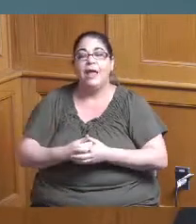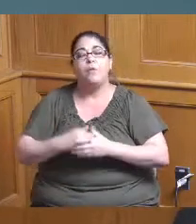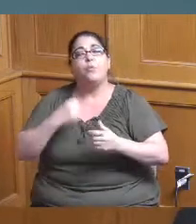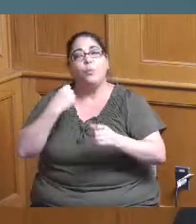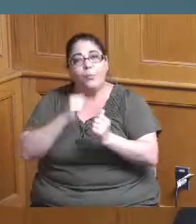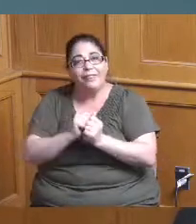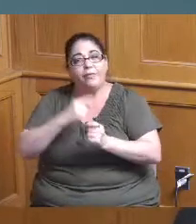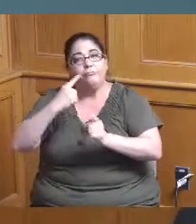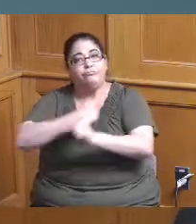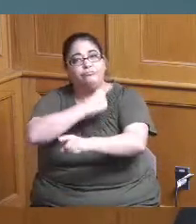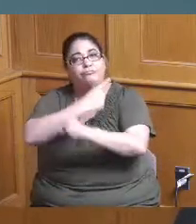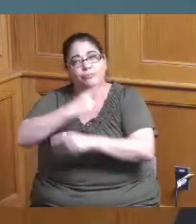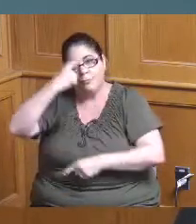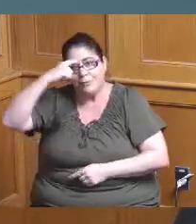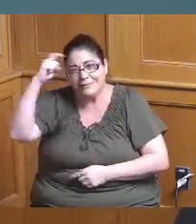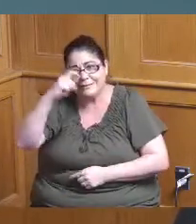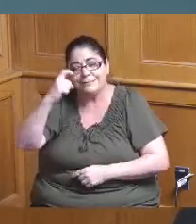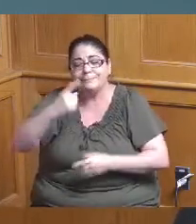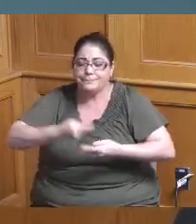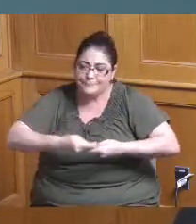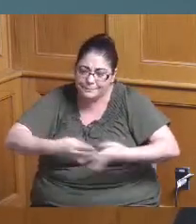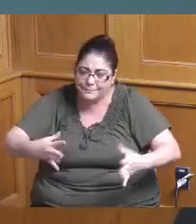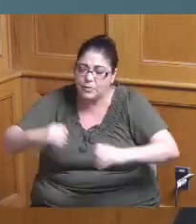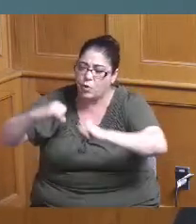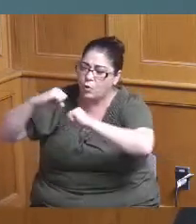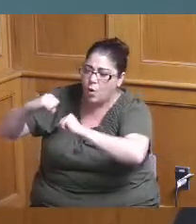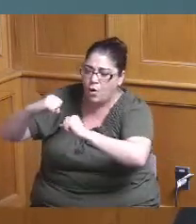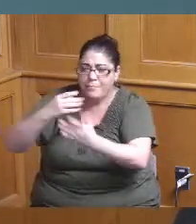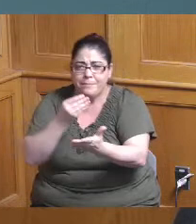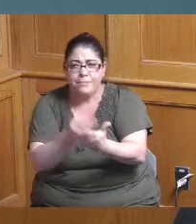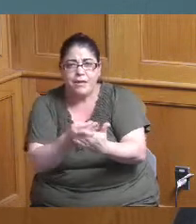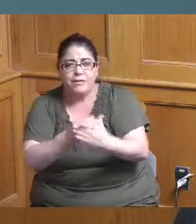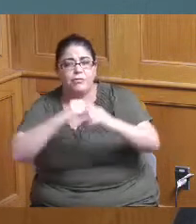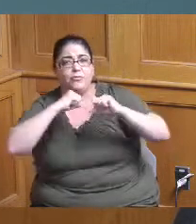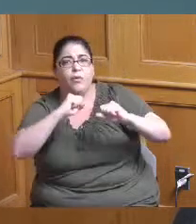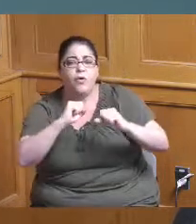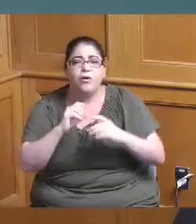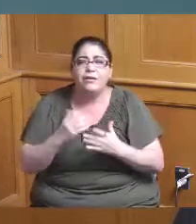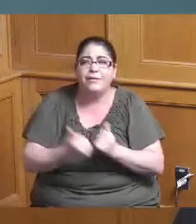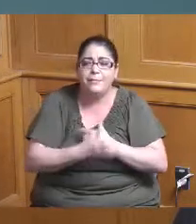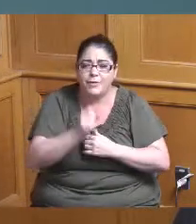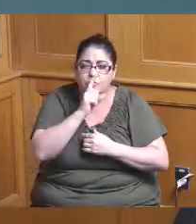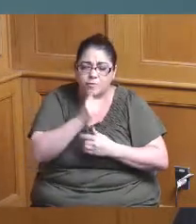it can go where it needs to go and I'm just really really really proud of our board and what we're